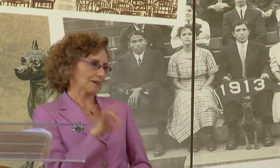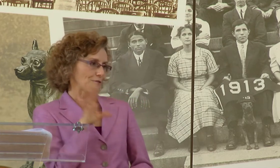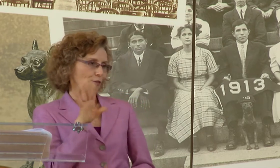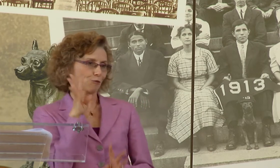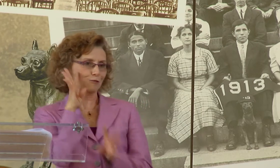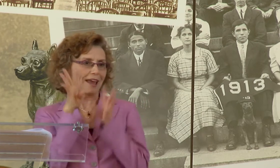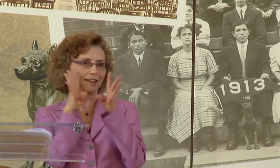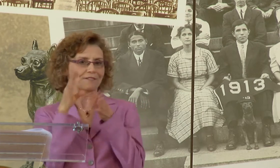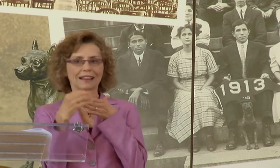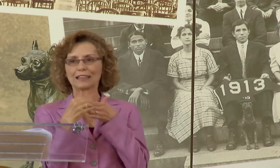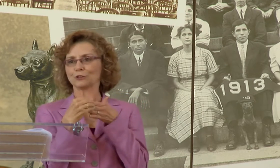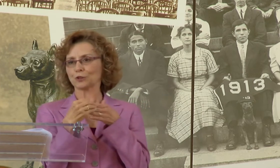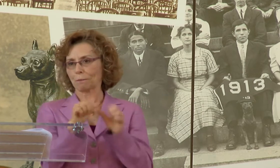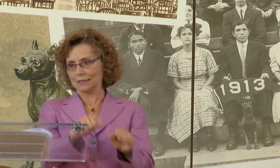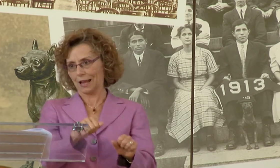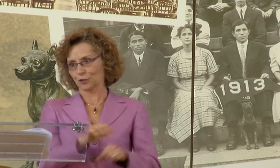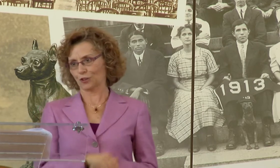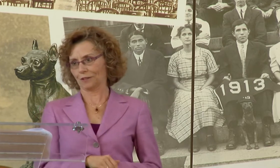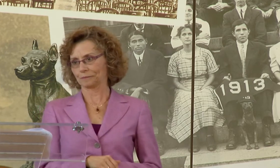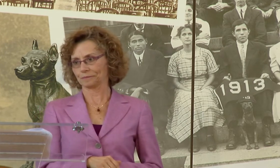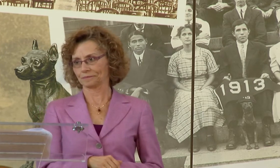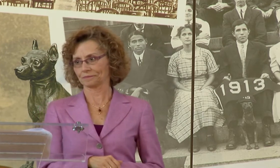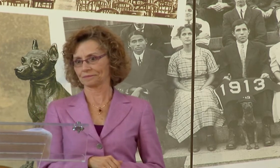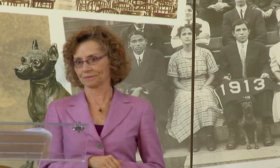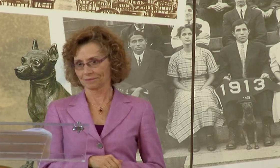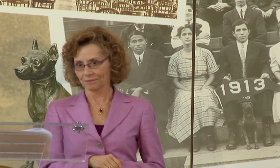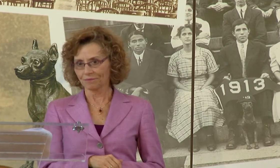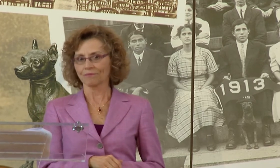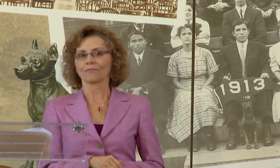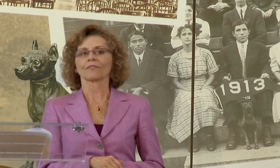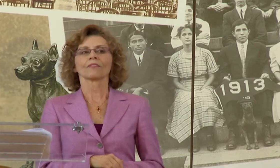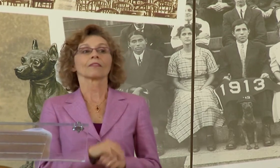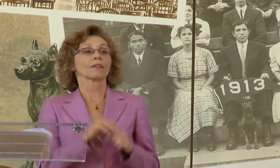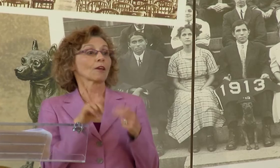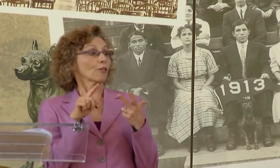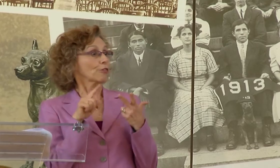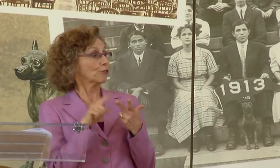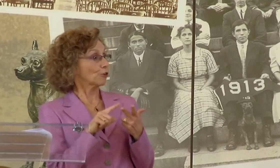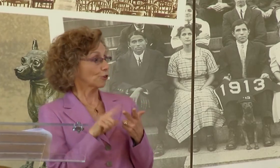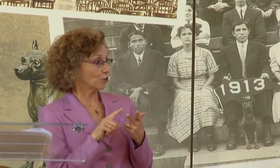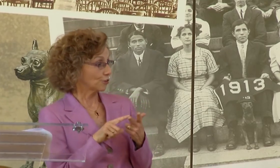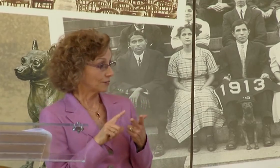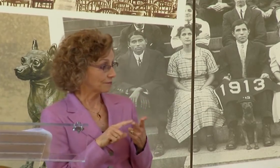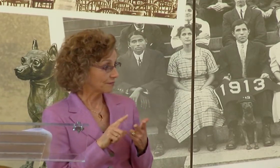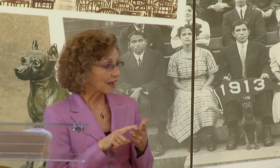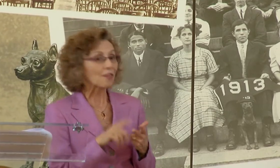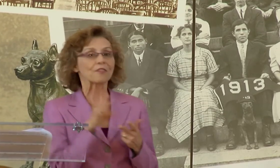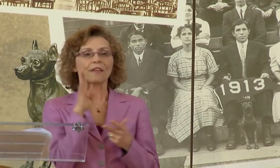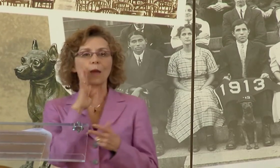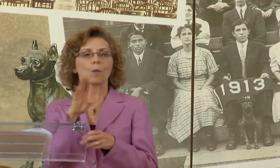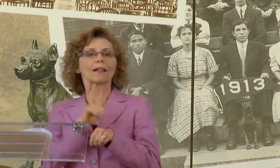THEY WILL ALSO DISCOVER THEIR CREATIVE LEADERSHIP POTENTIAL.